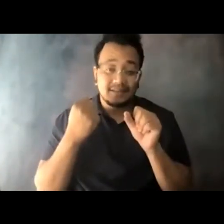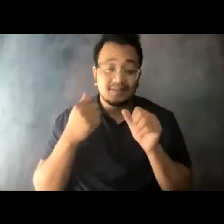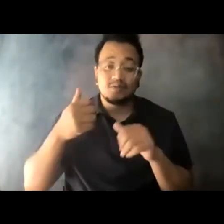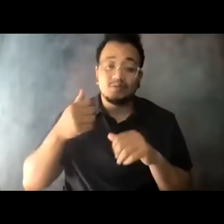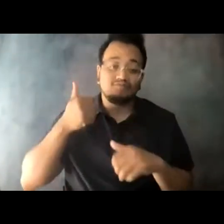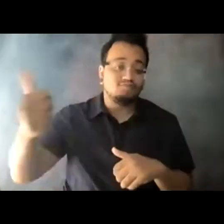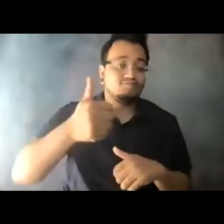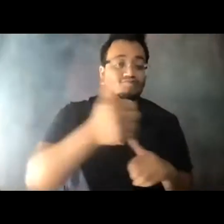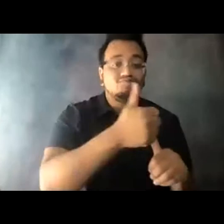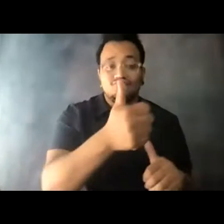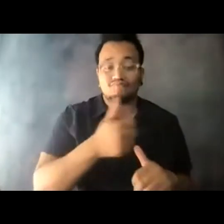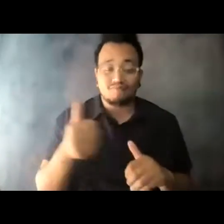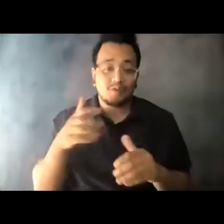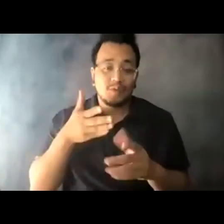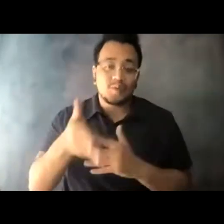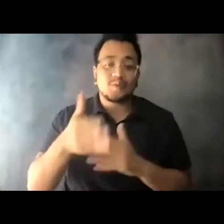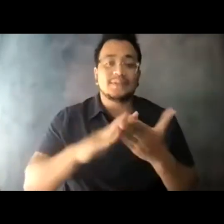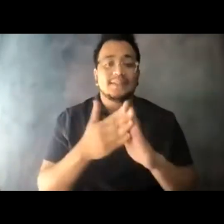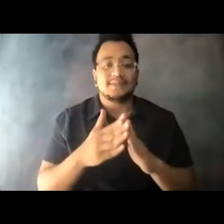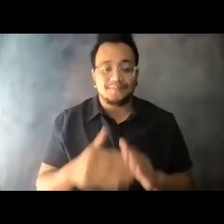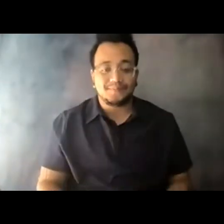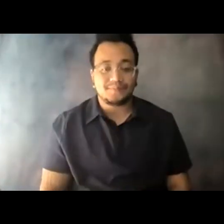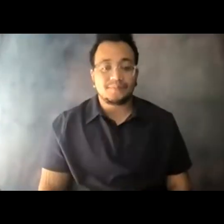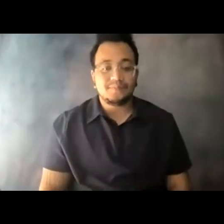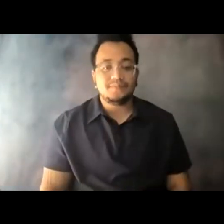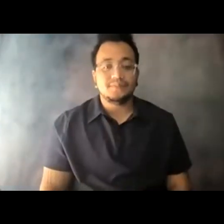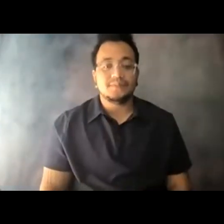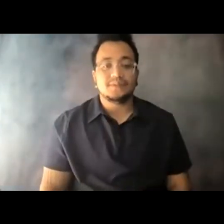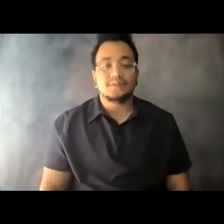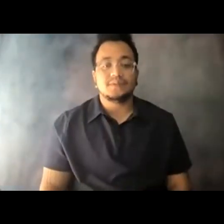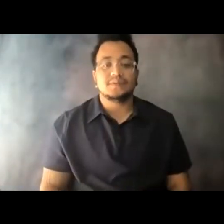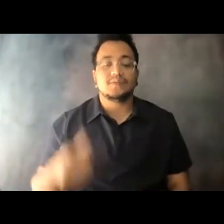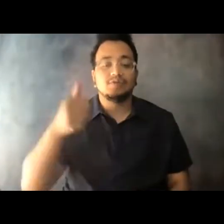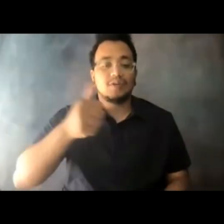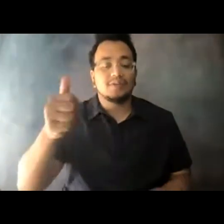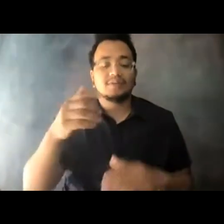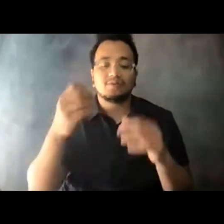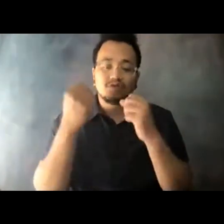14:08:53 So transit is a major part of California's efforts to track the climate crisis, which